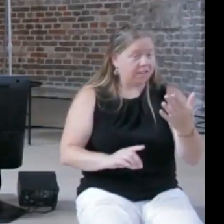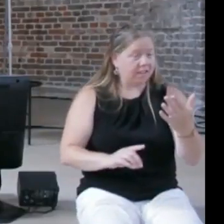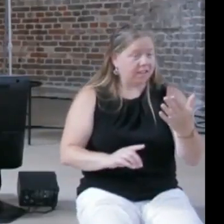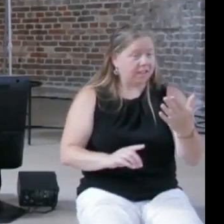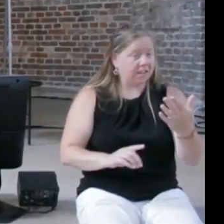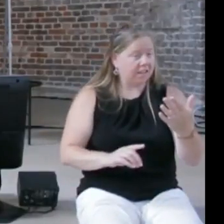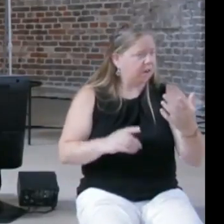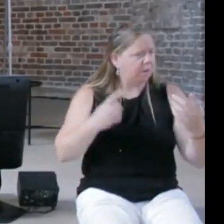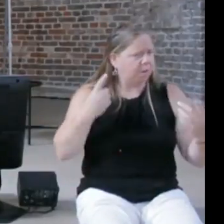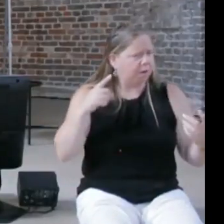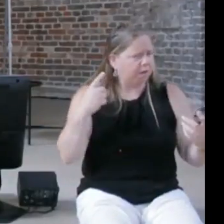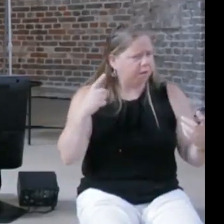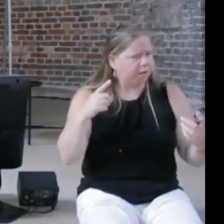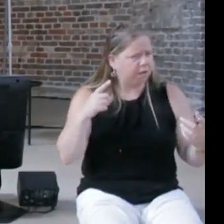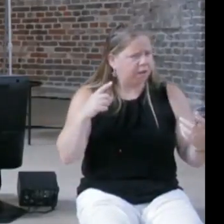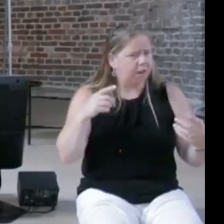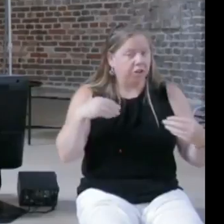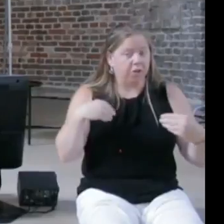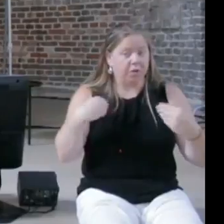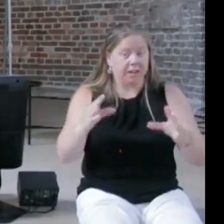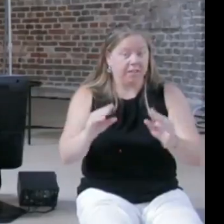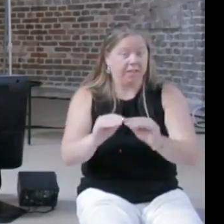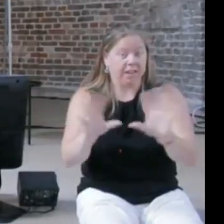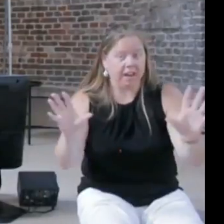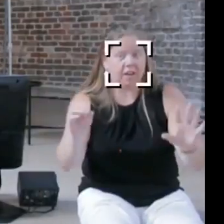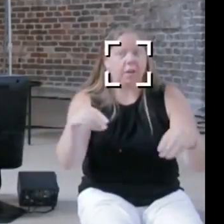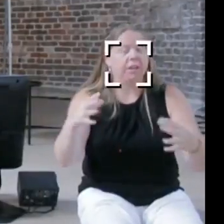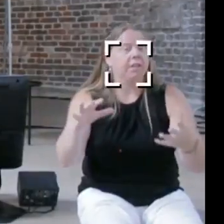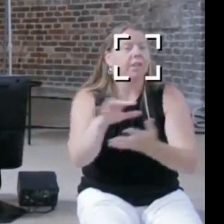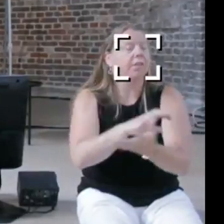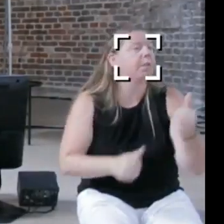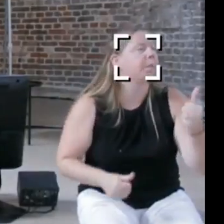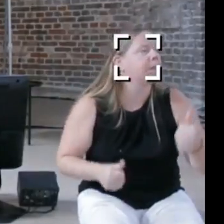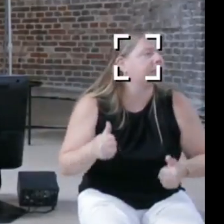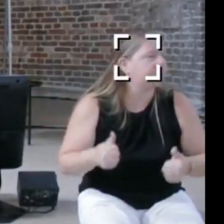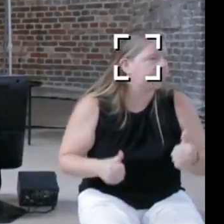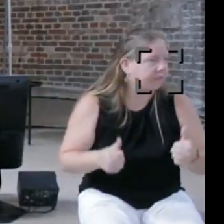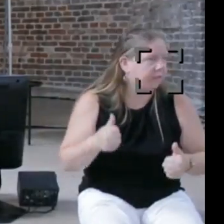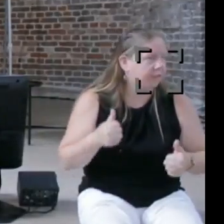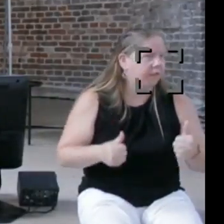is it designed to confuse, and to me there's a big difference between art and design, I